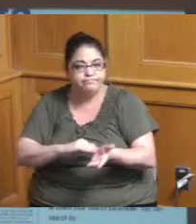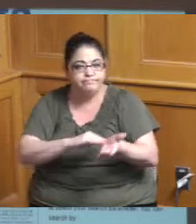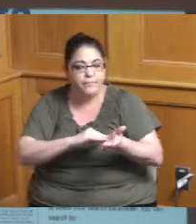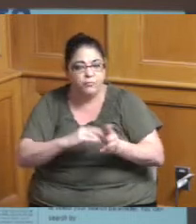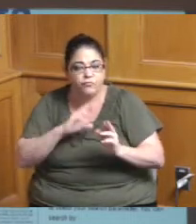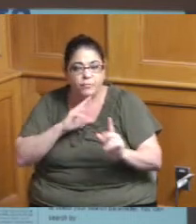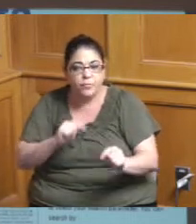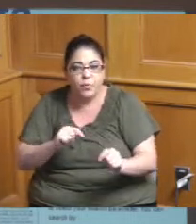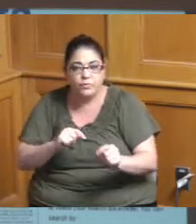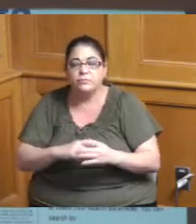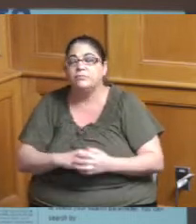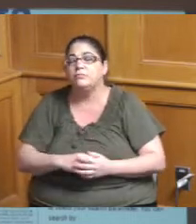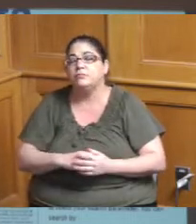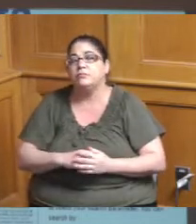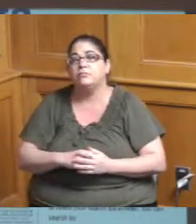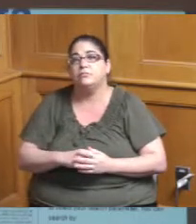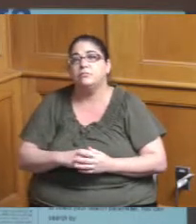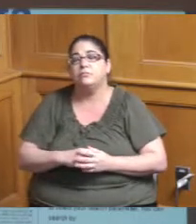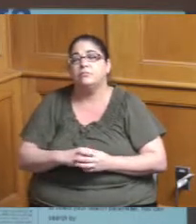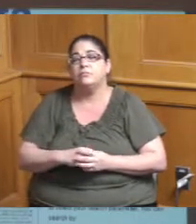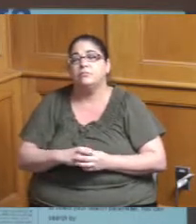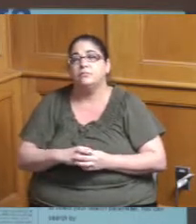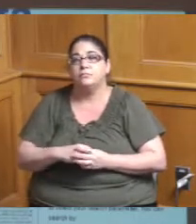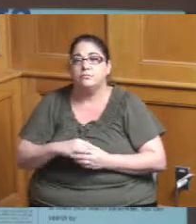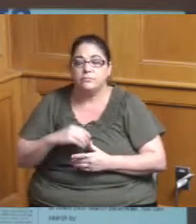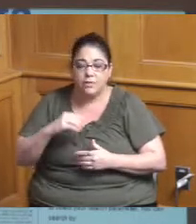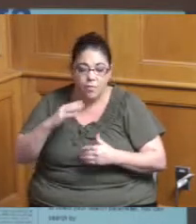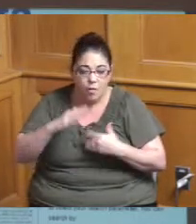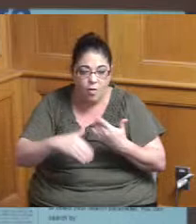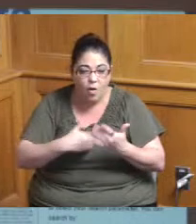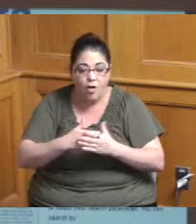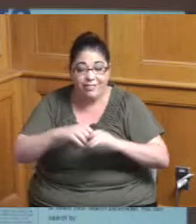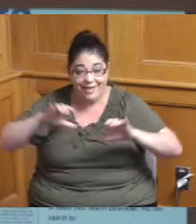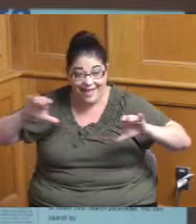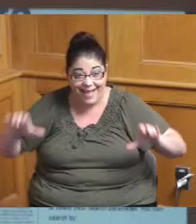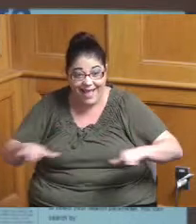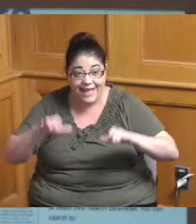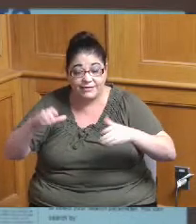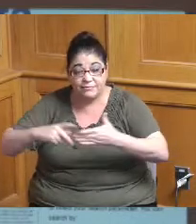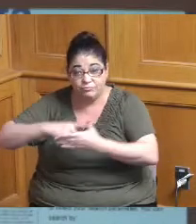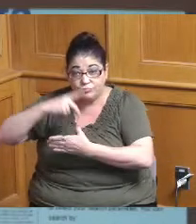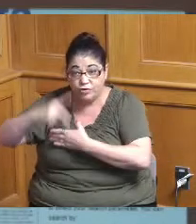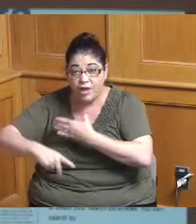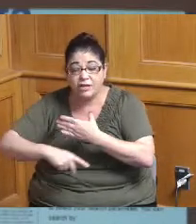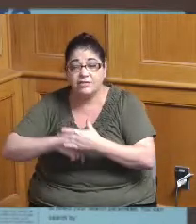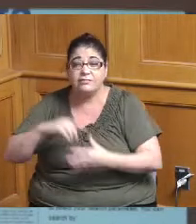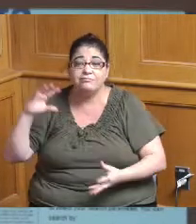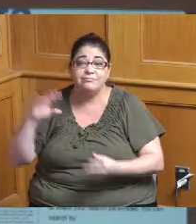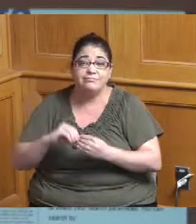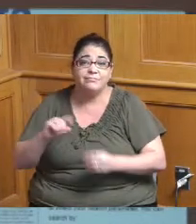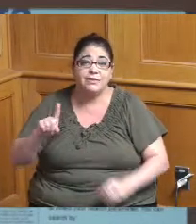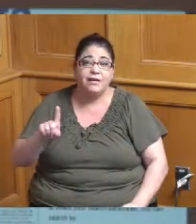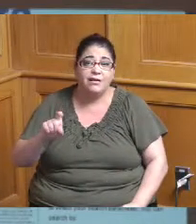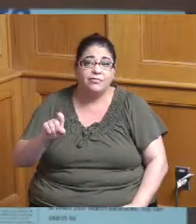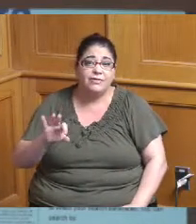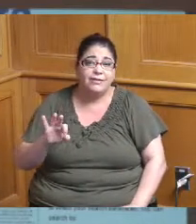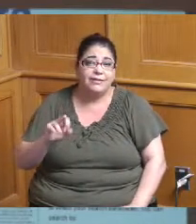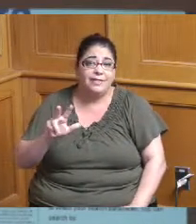where we are able to just track all of the active projects we have about 193 projects active